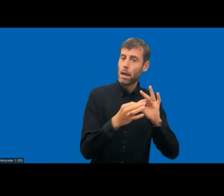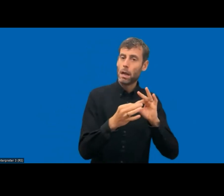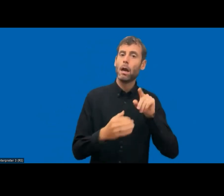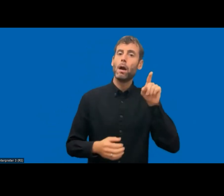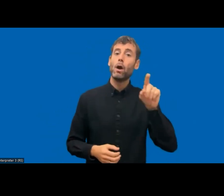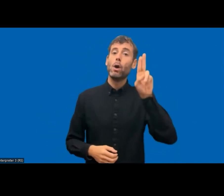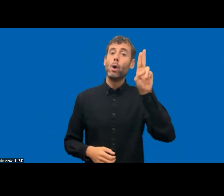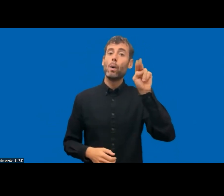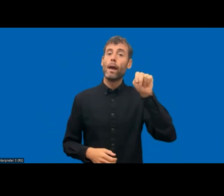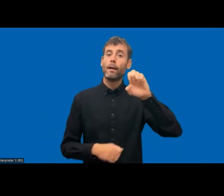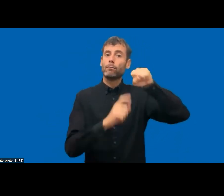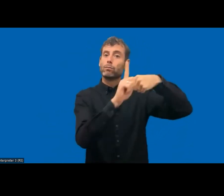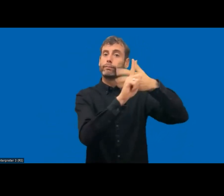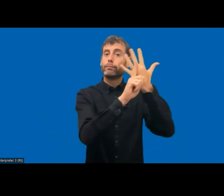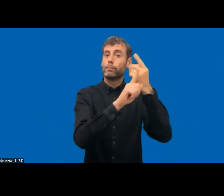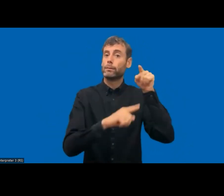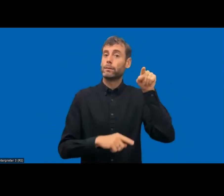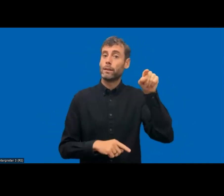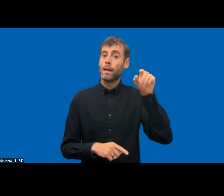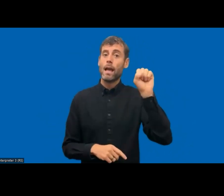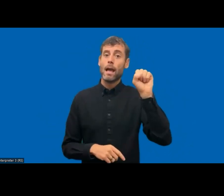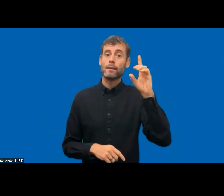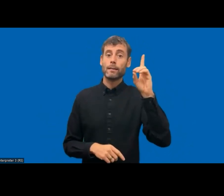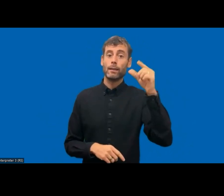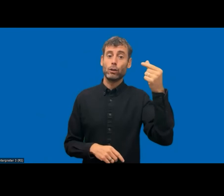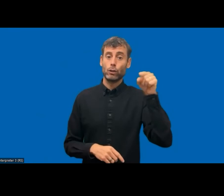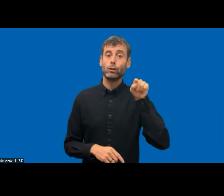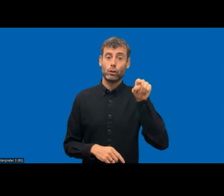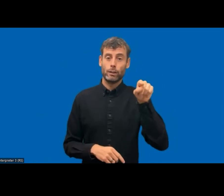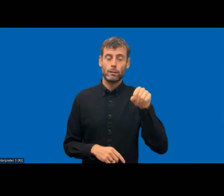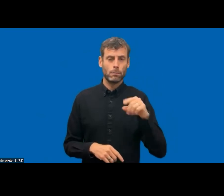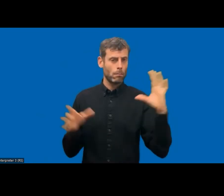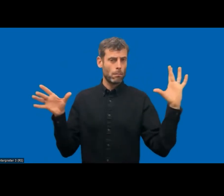being done in the EU and the sustainability development goals.